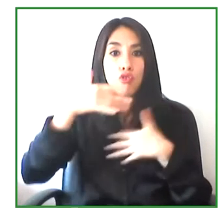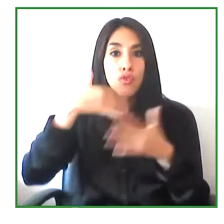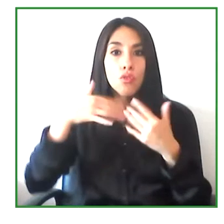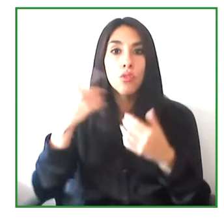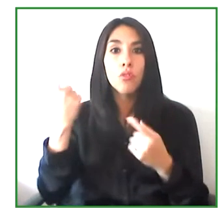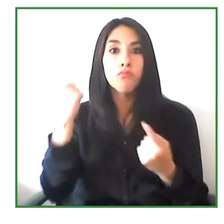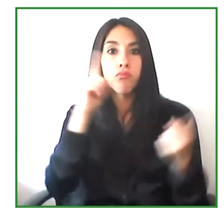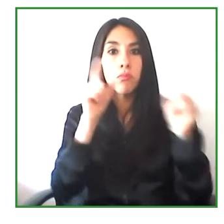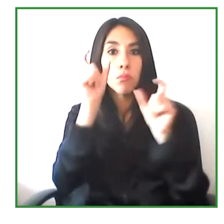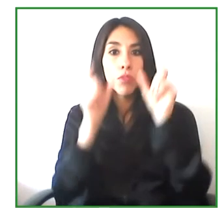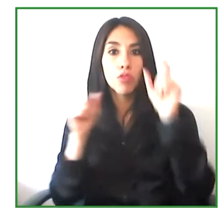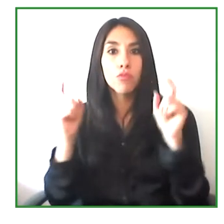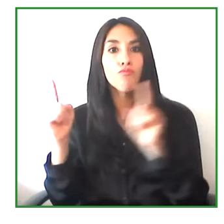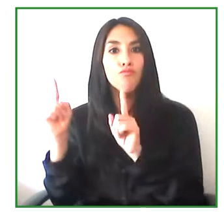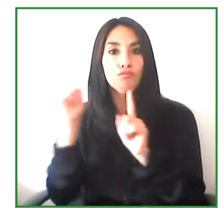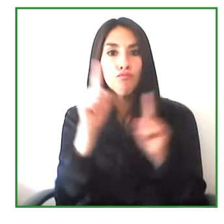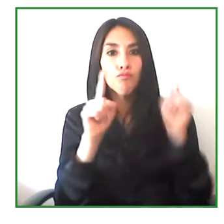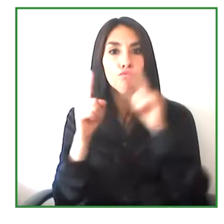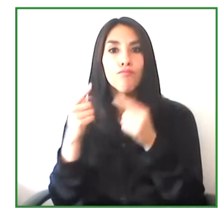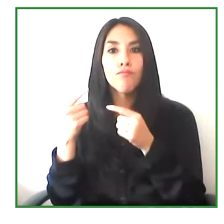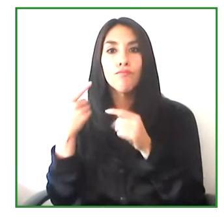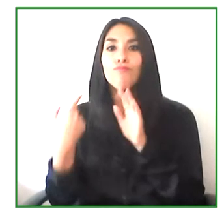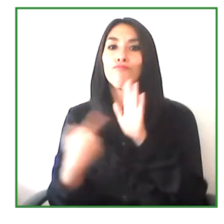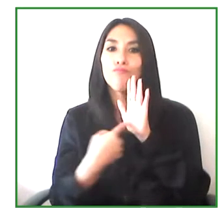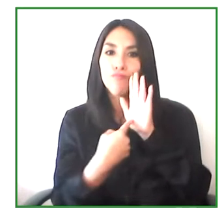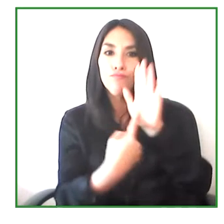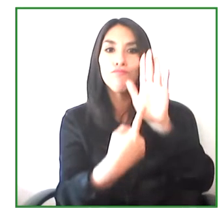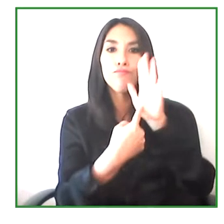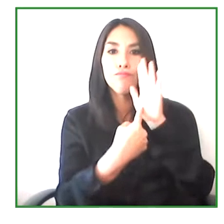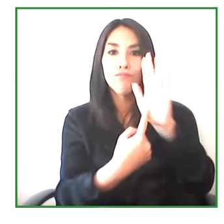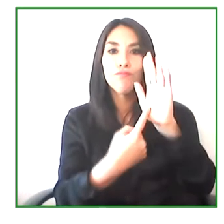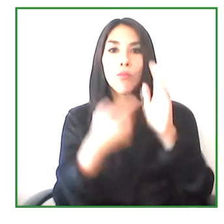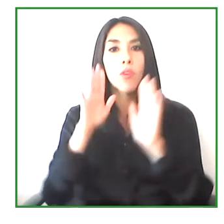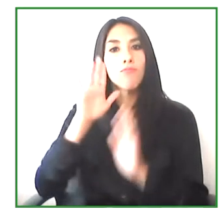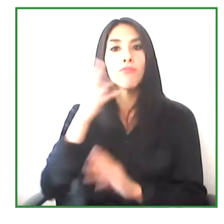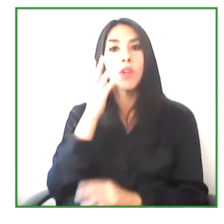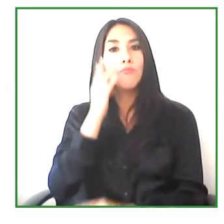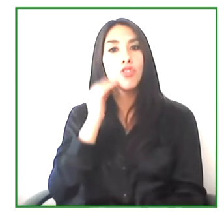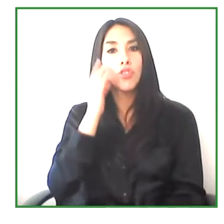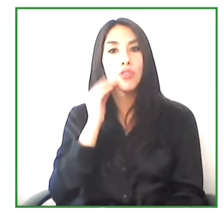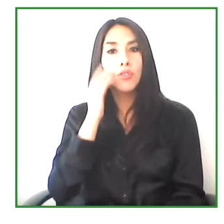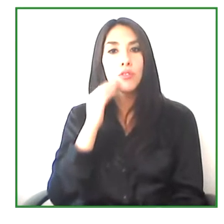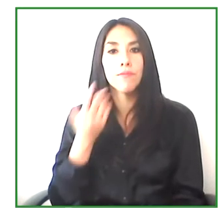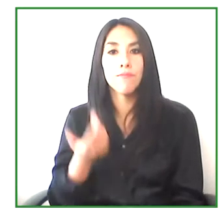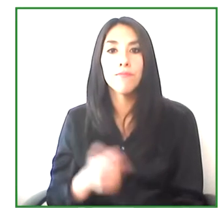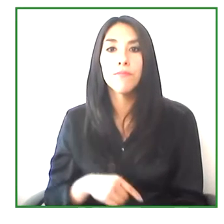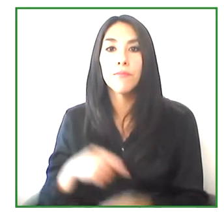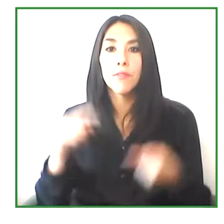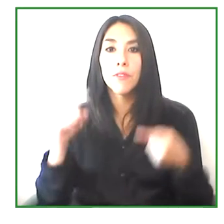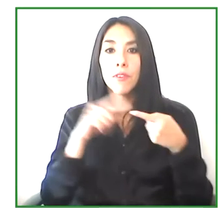about their valuable experience in the matter. Today we have Alejandra León, the director of the Pacto de Productividad